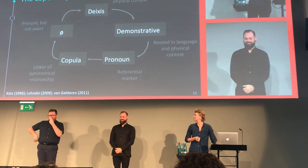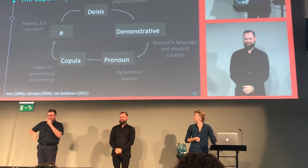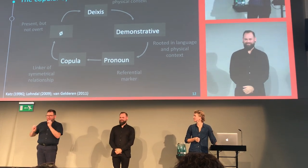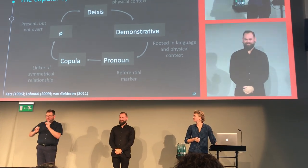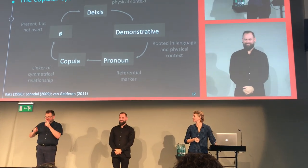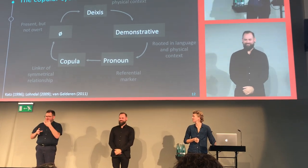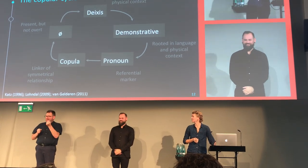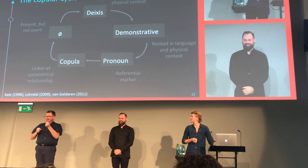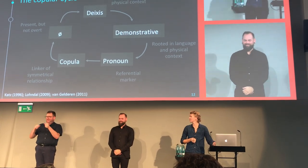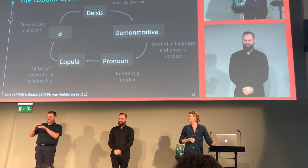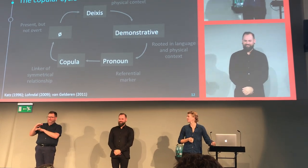and ask me further questions.